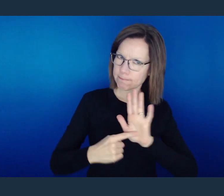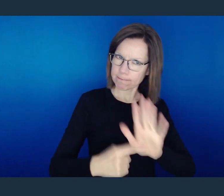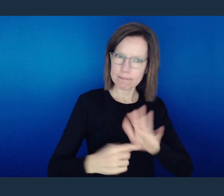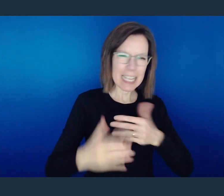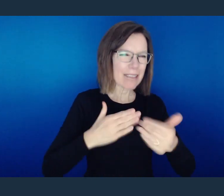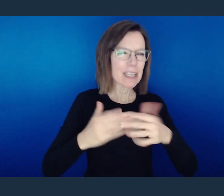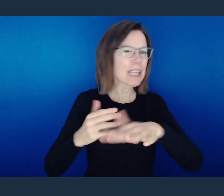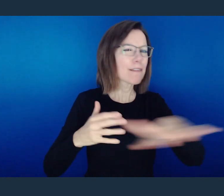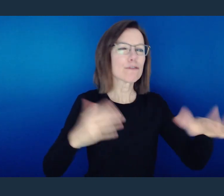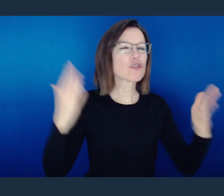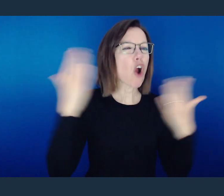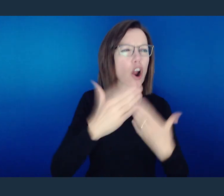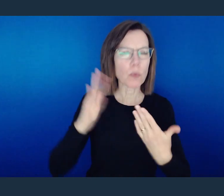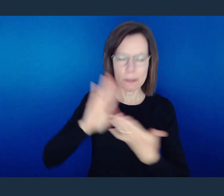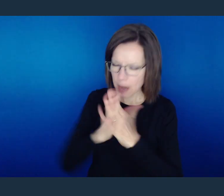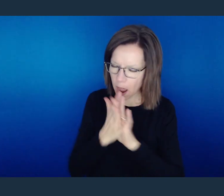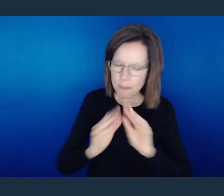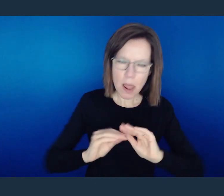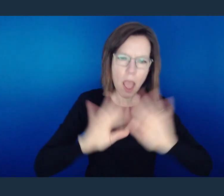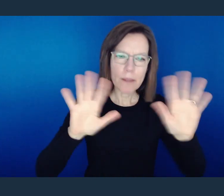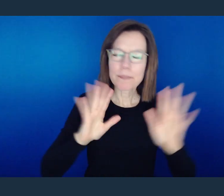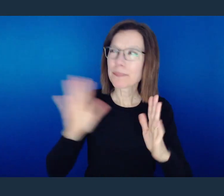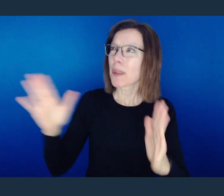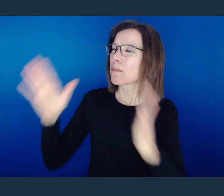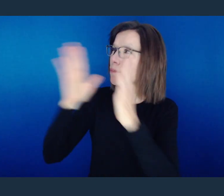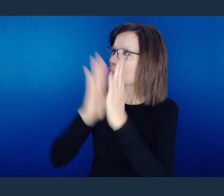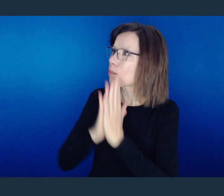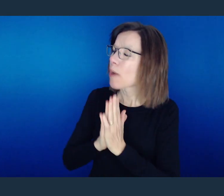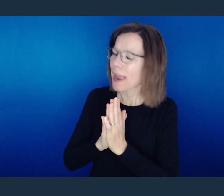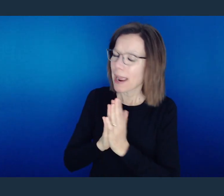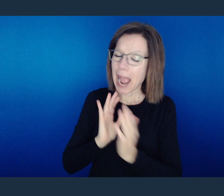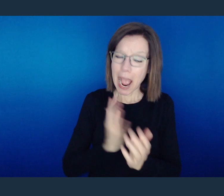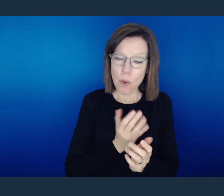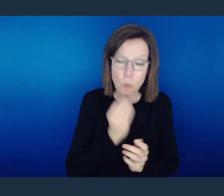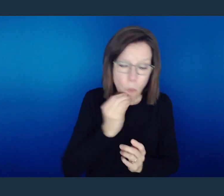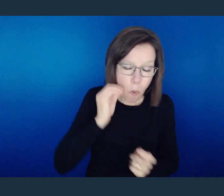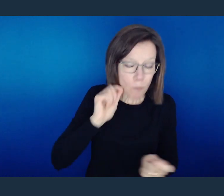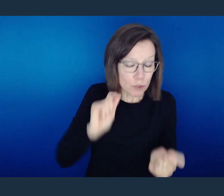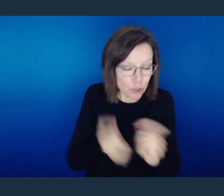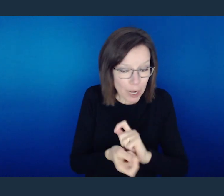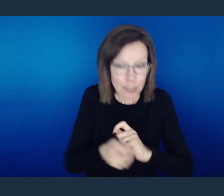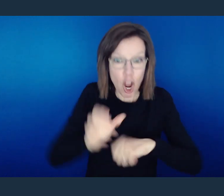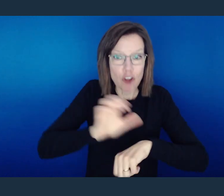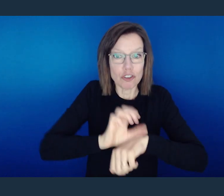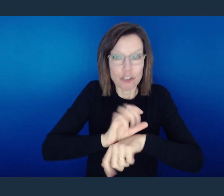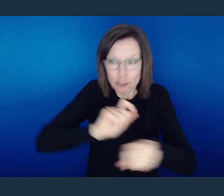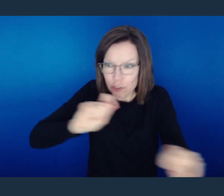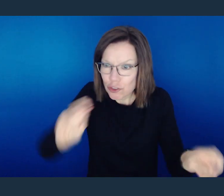I pray that as we do that, not only will our homes change and our churches grow in You,